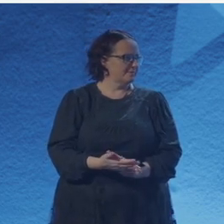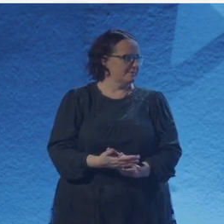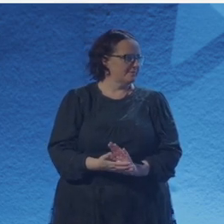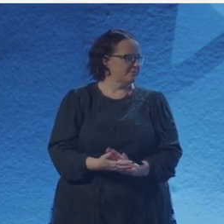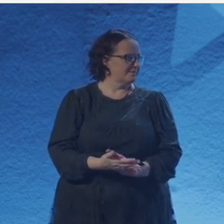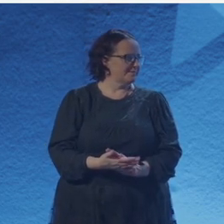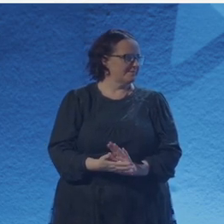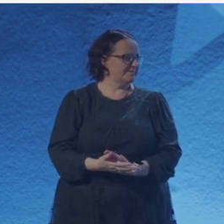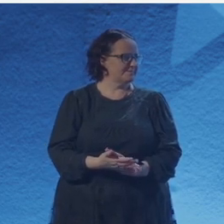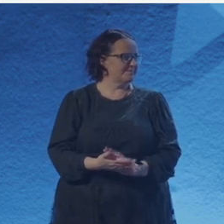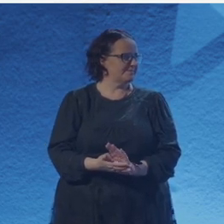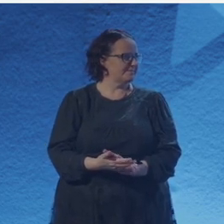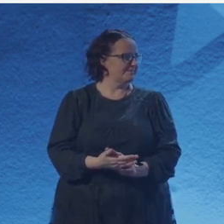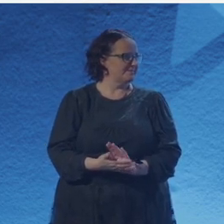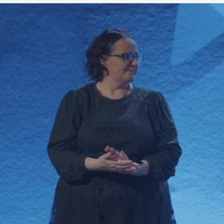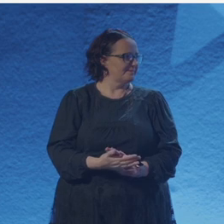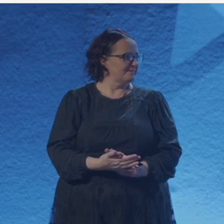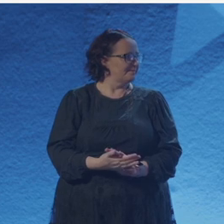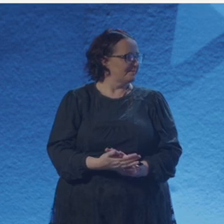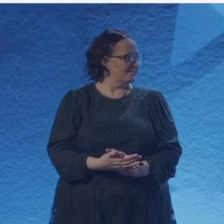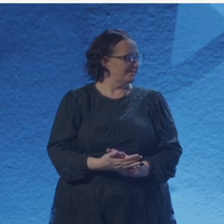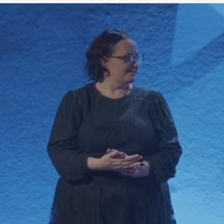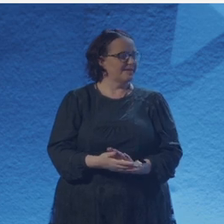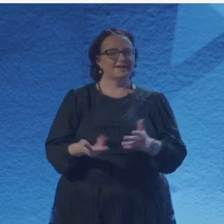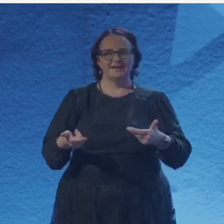Let them blaze quietly in the white room together.